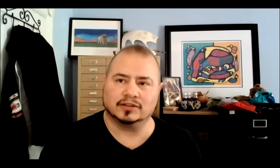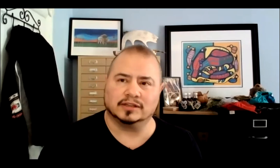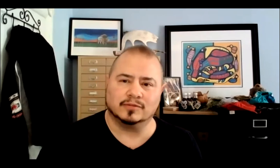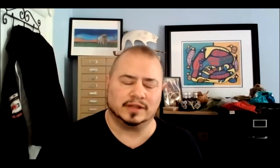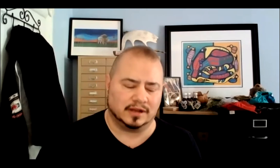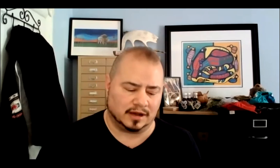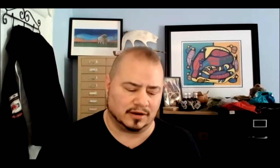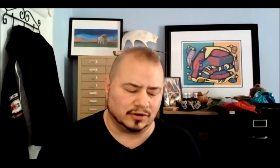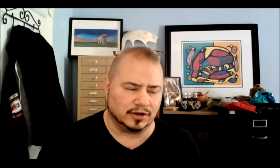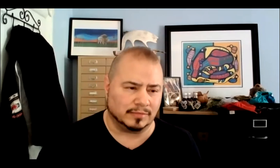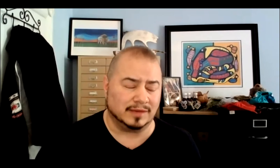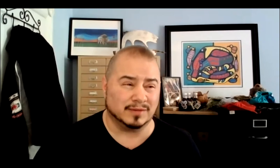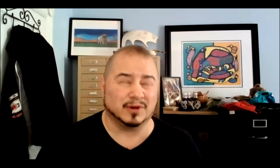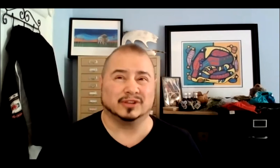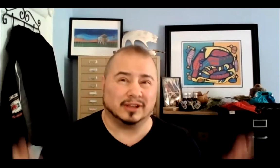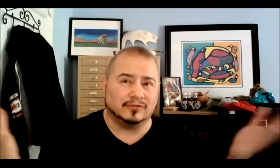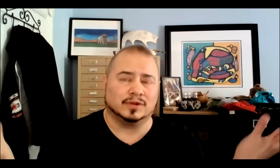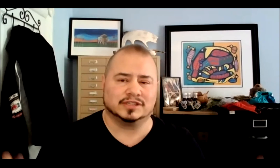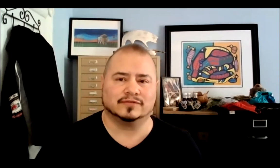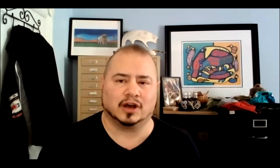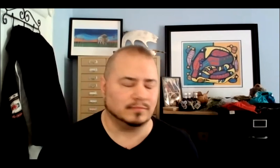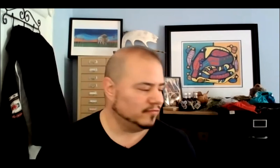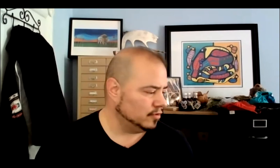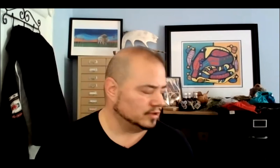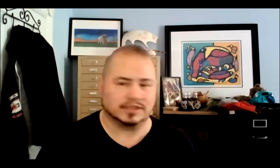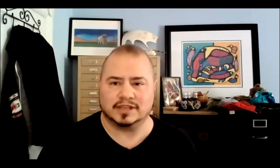a little bit earlier maybe about the loved ones that have gone before us